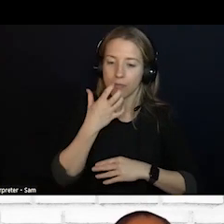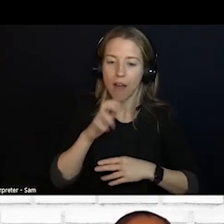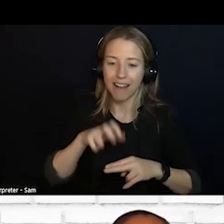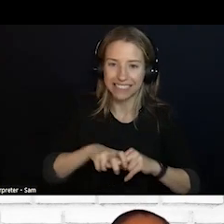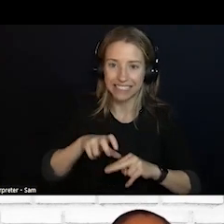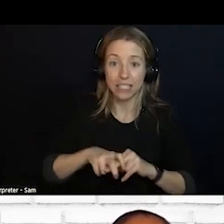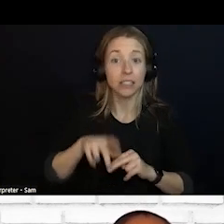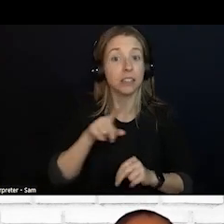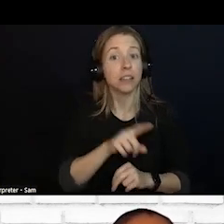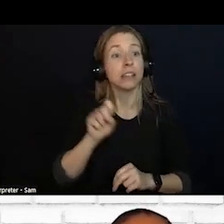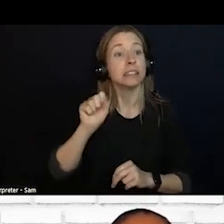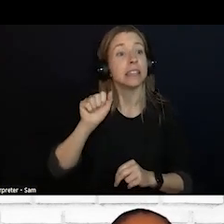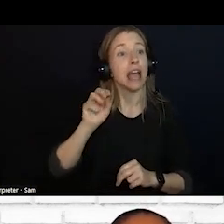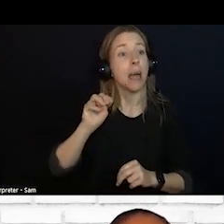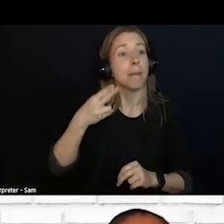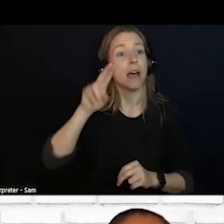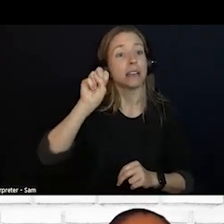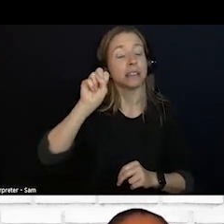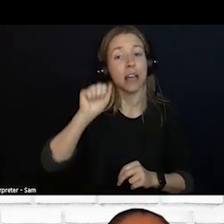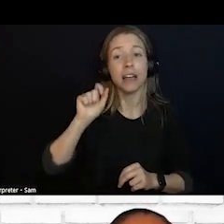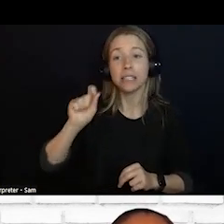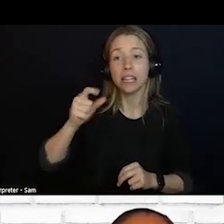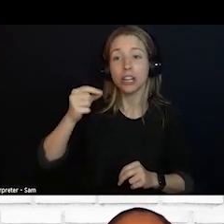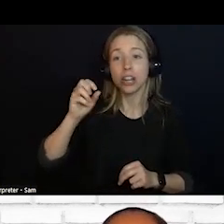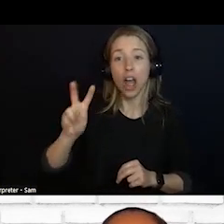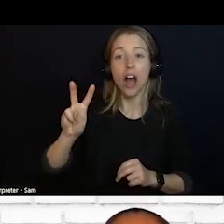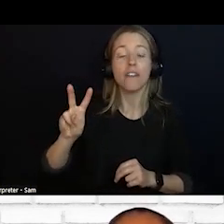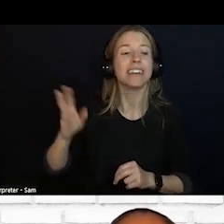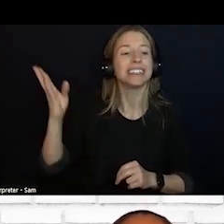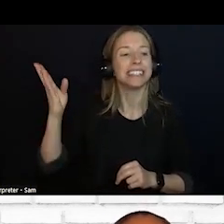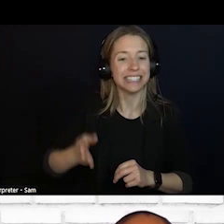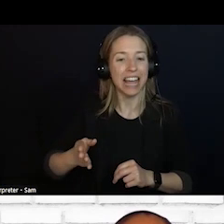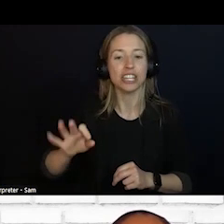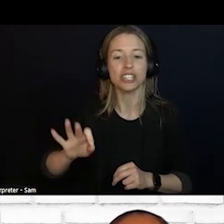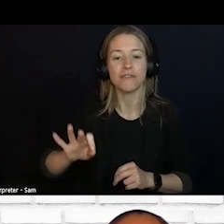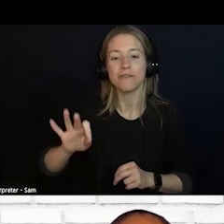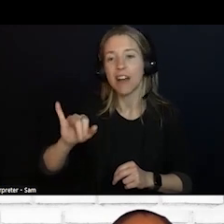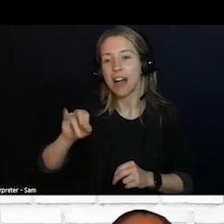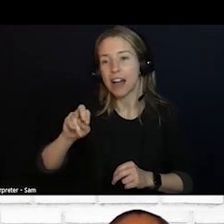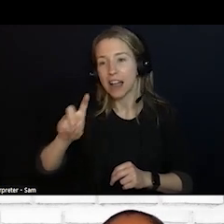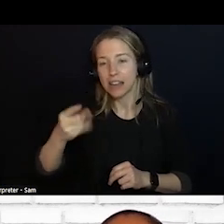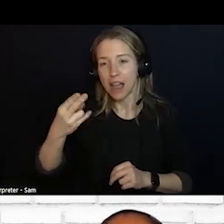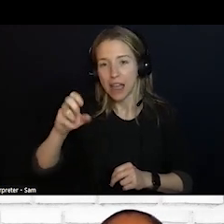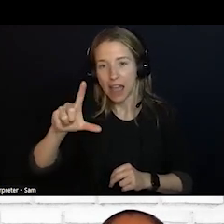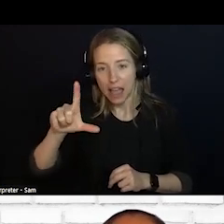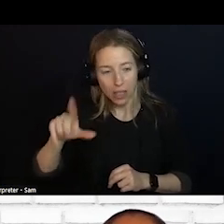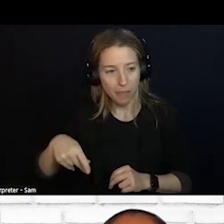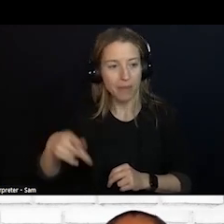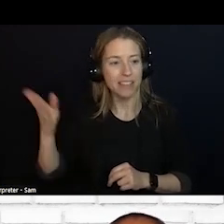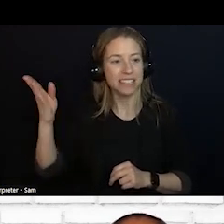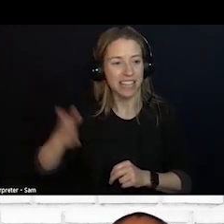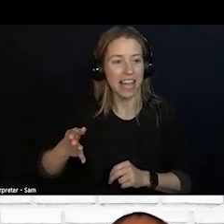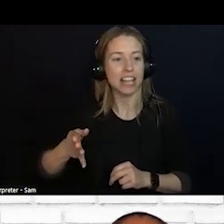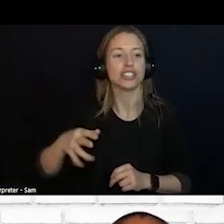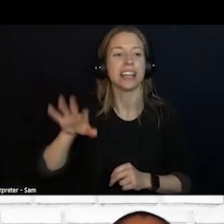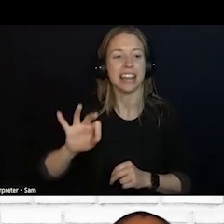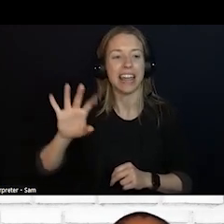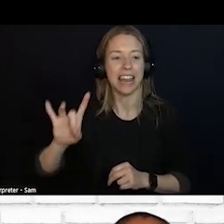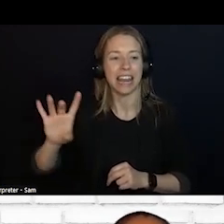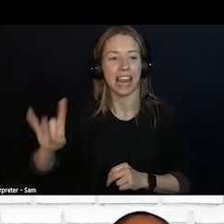TO SAMHSA.GOV. THEY HAVE POSTERS, MAGNETS, WALLET CARDS, YOU CAN